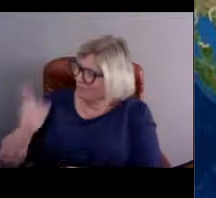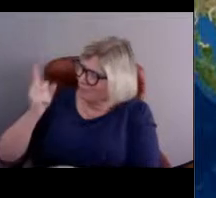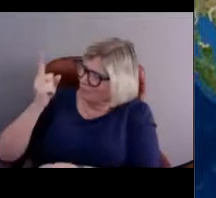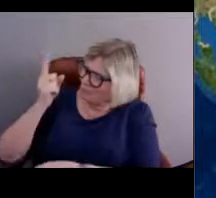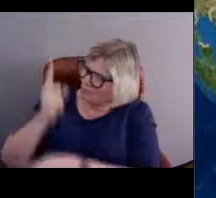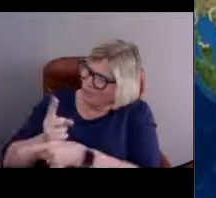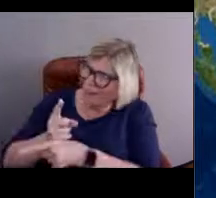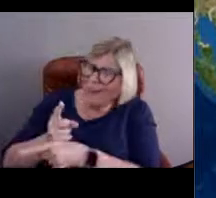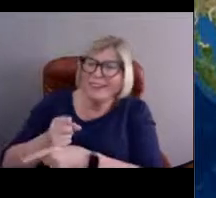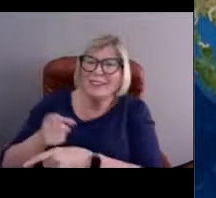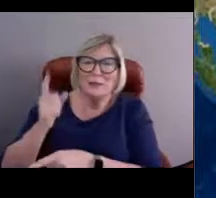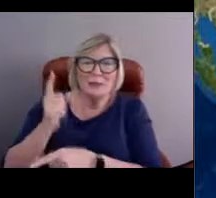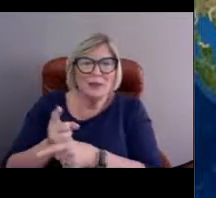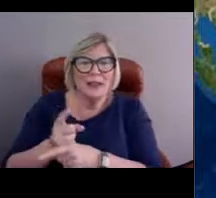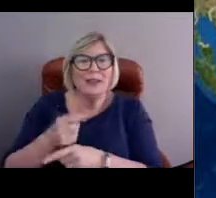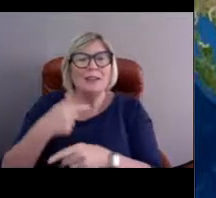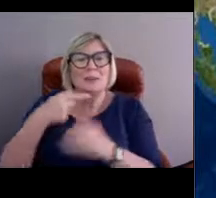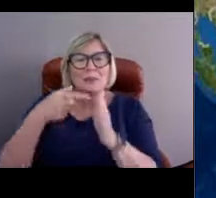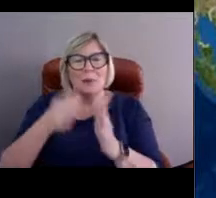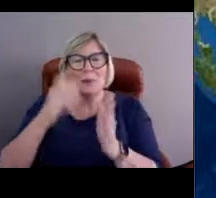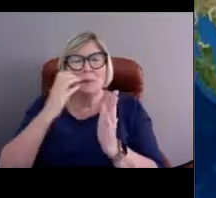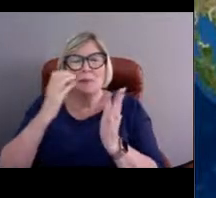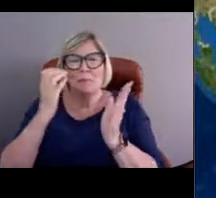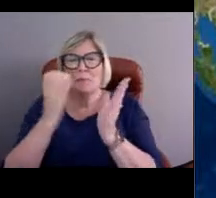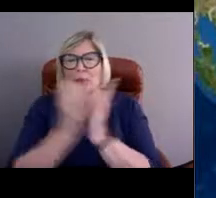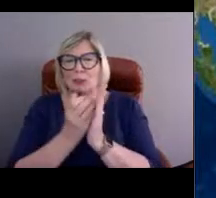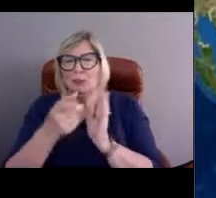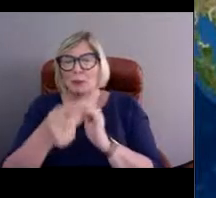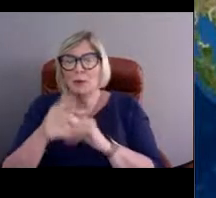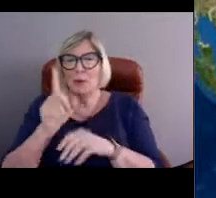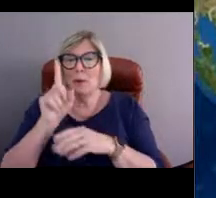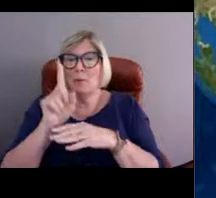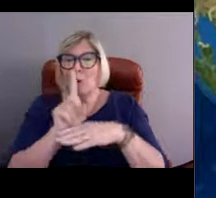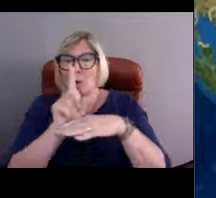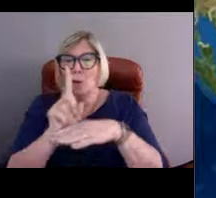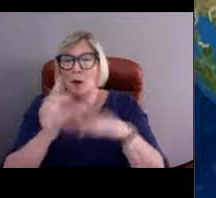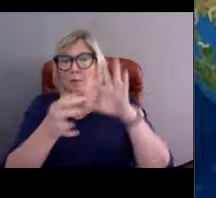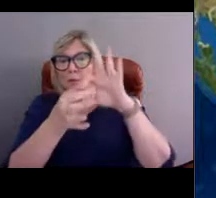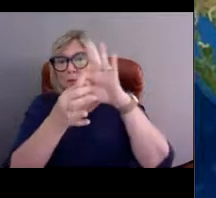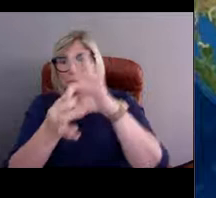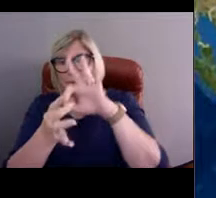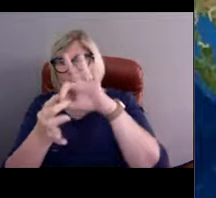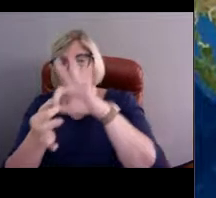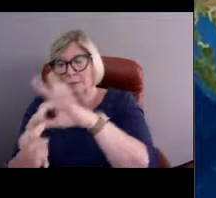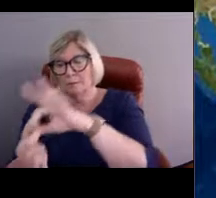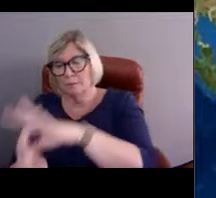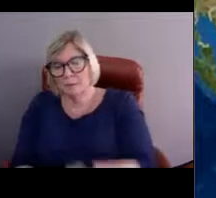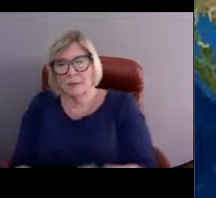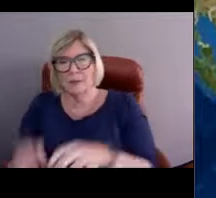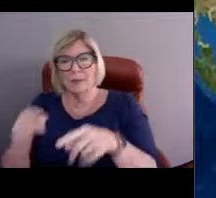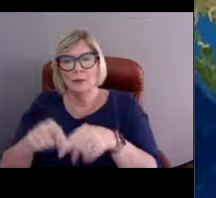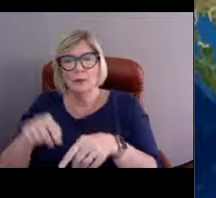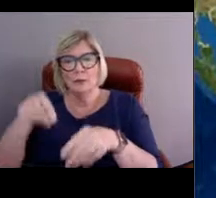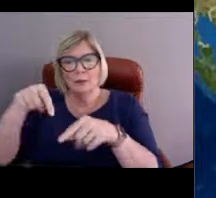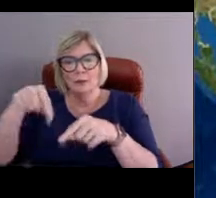Let's take a look at a picture of that buoy attached to an anchor. If you see on the right hand side of your screen,